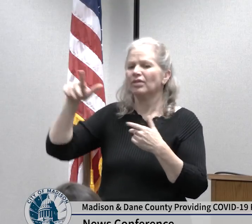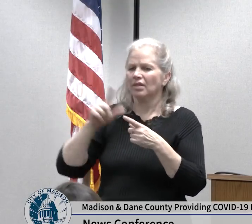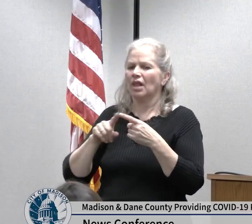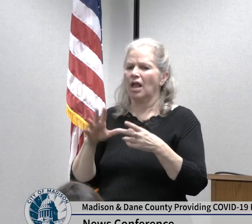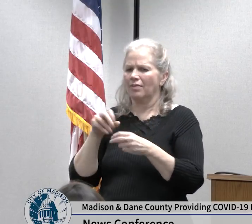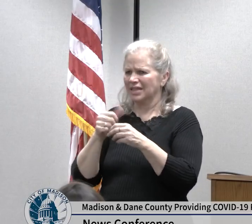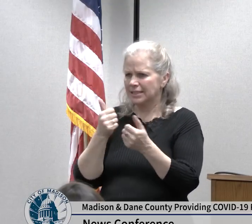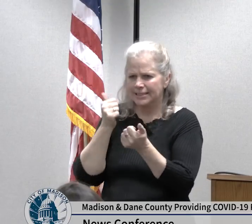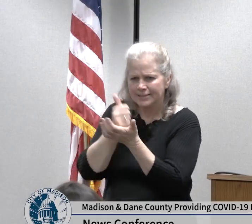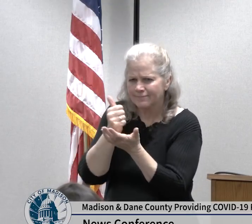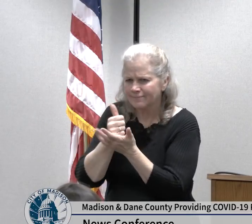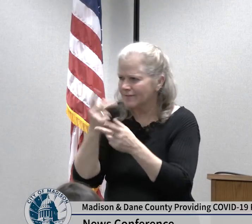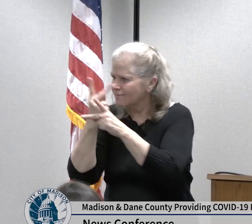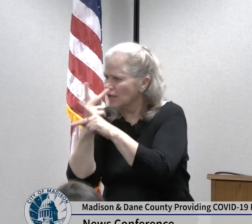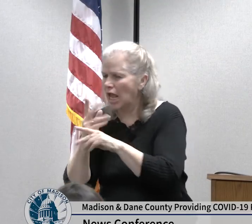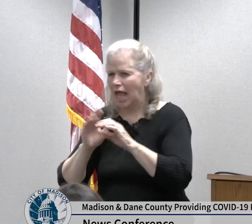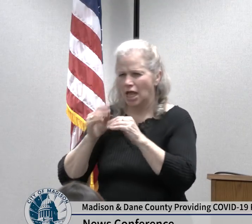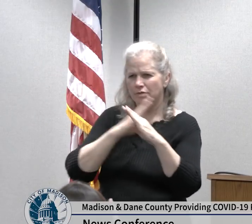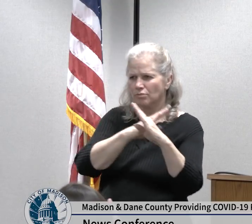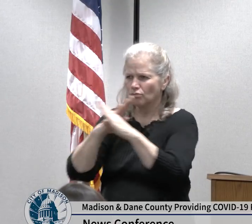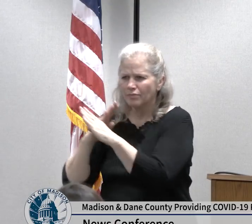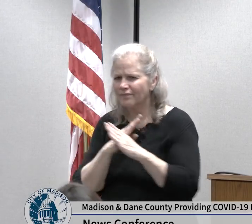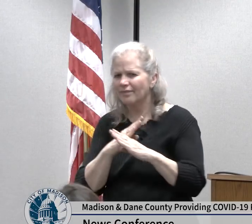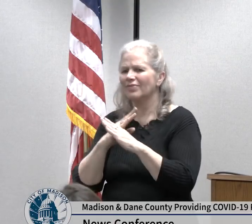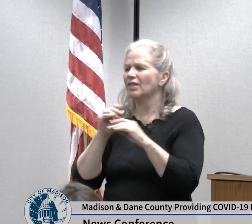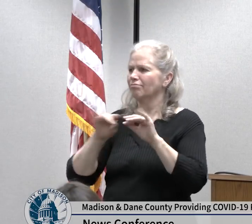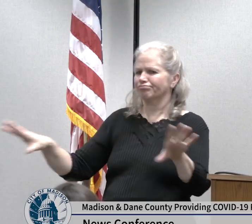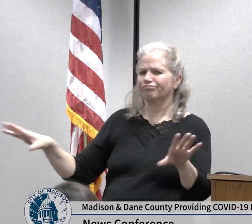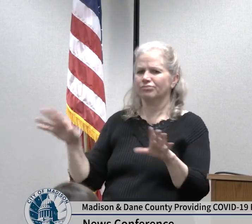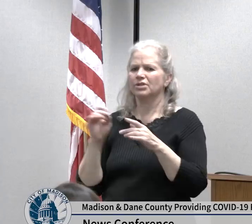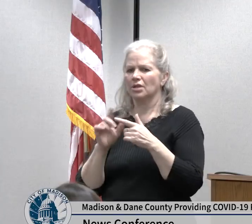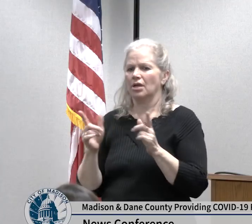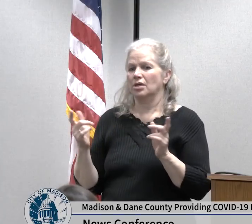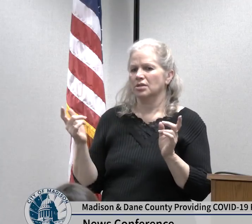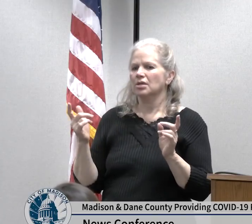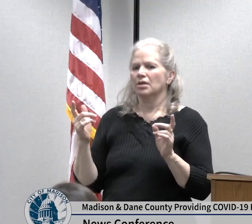we recognize that these recommendations are new and rapidly evolving